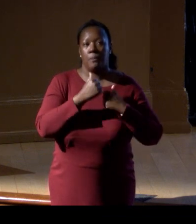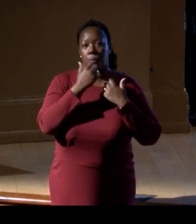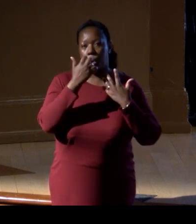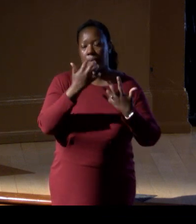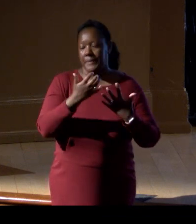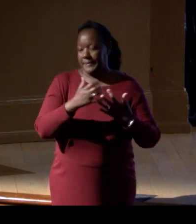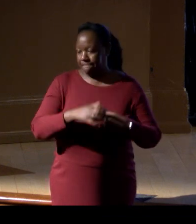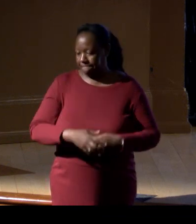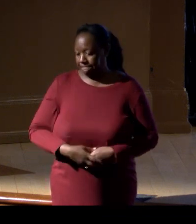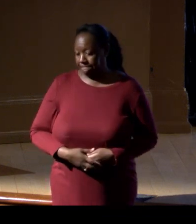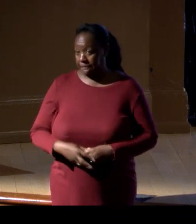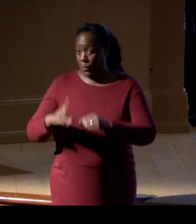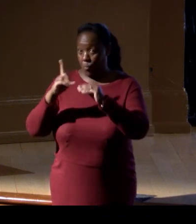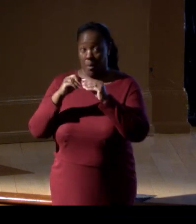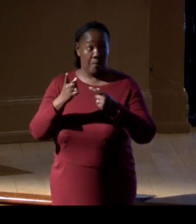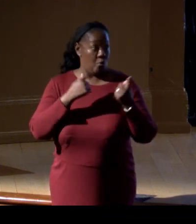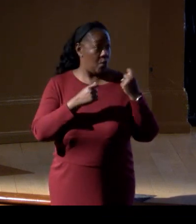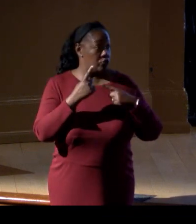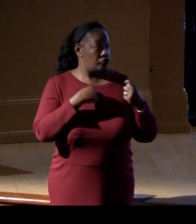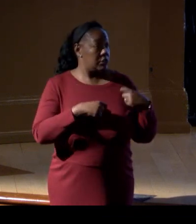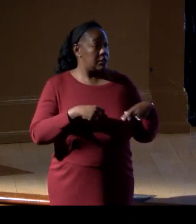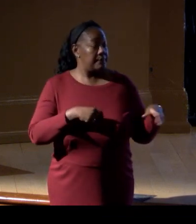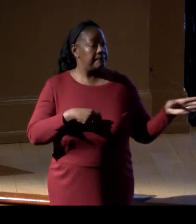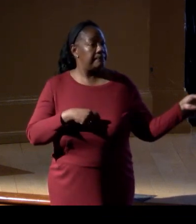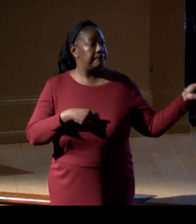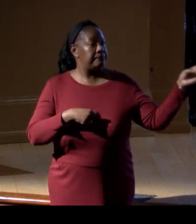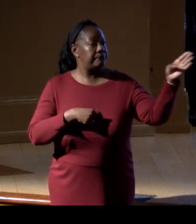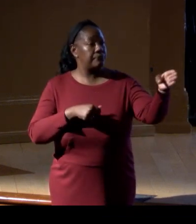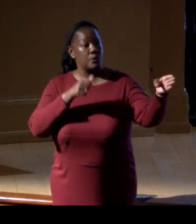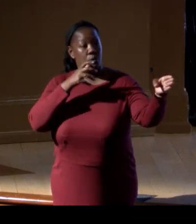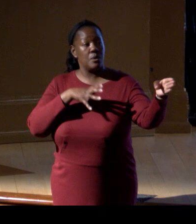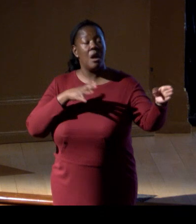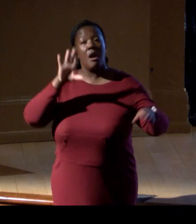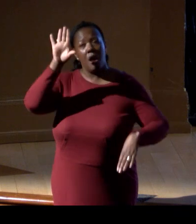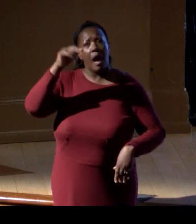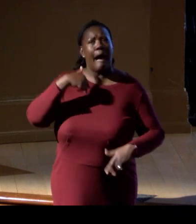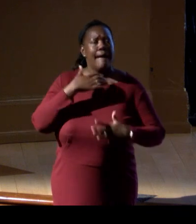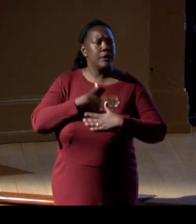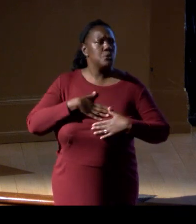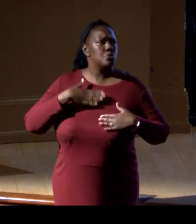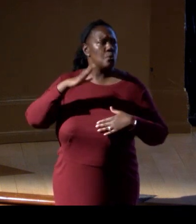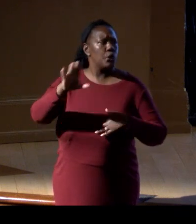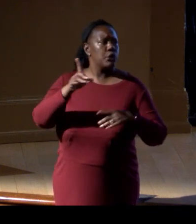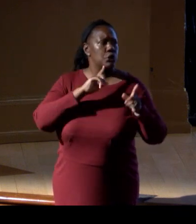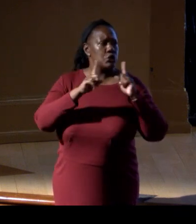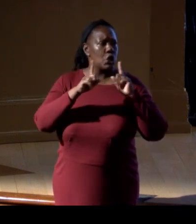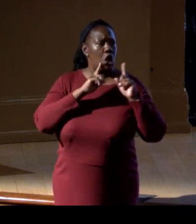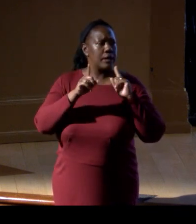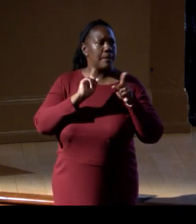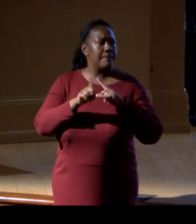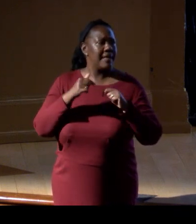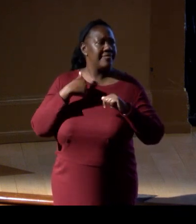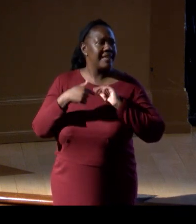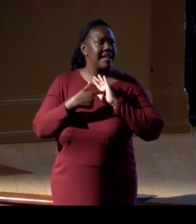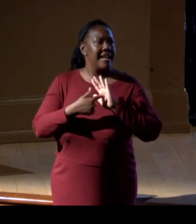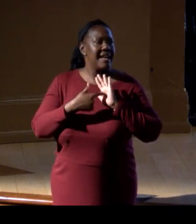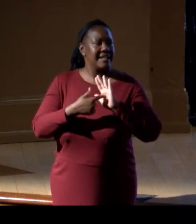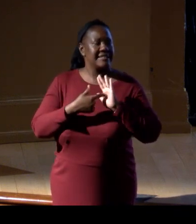[Chris] One more? [Audience Member] I really enjoyed the talk on that. Like the example you gave of the Corsica fishing